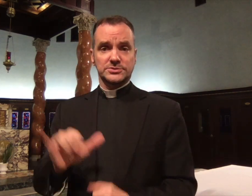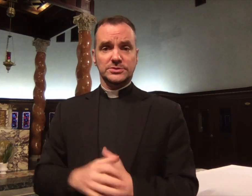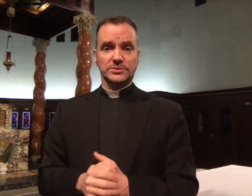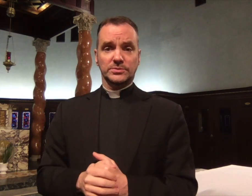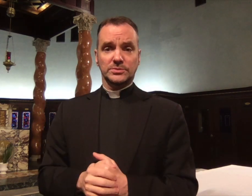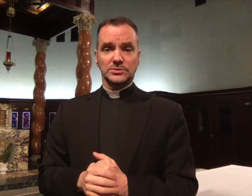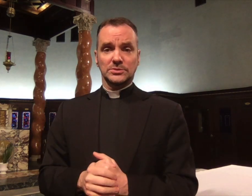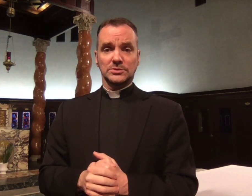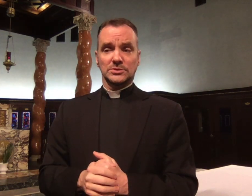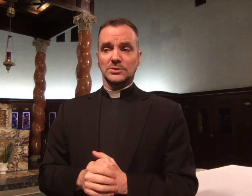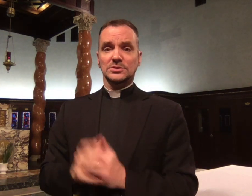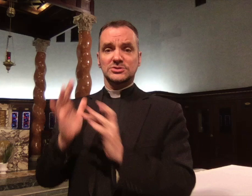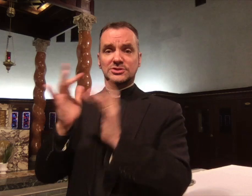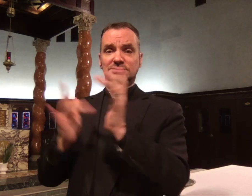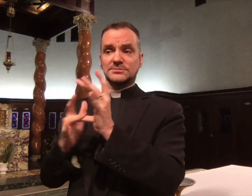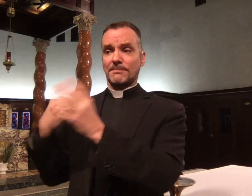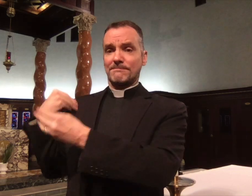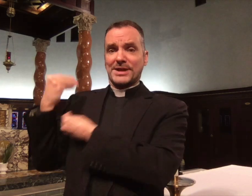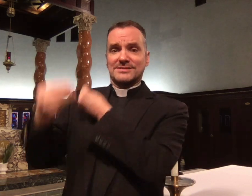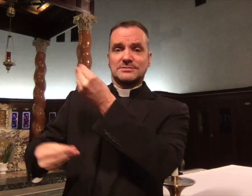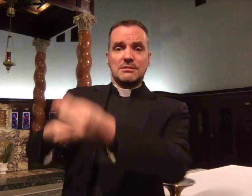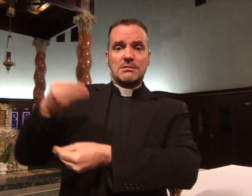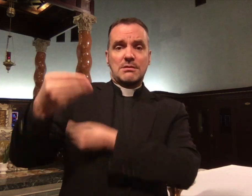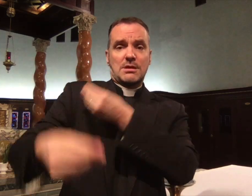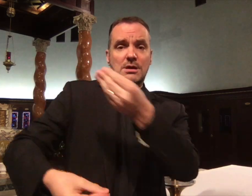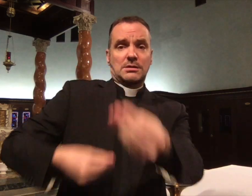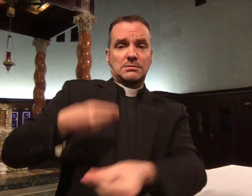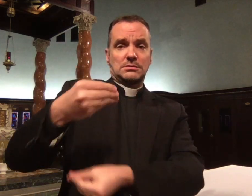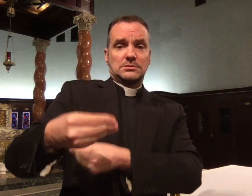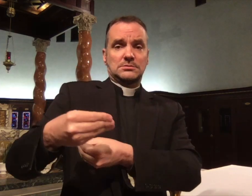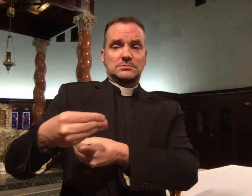Jesus himself was the model for priests.